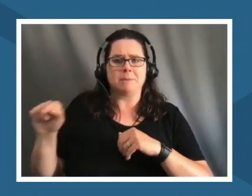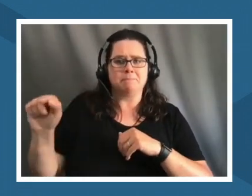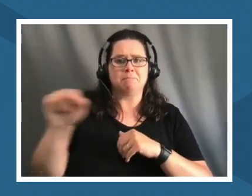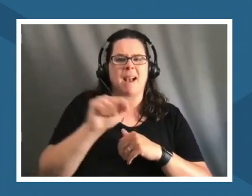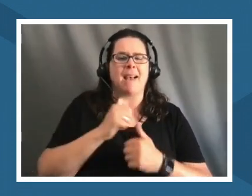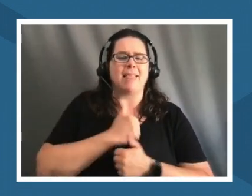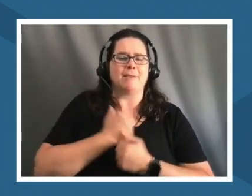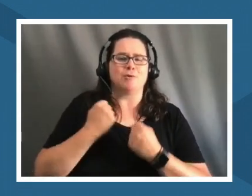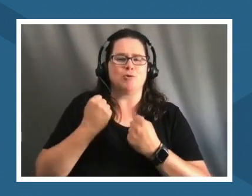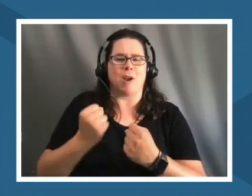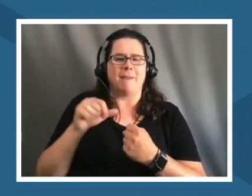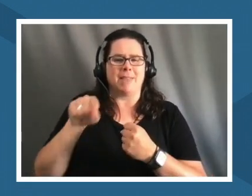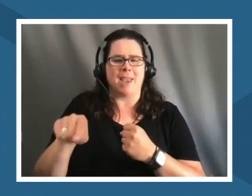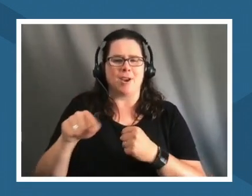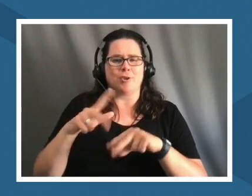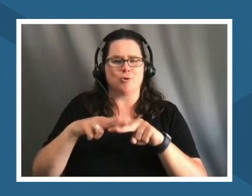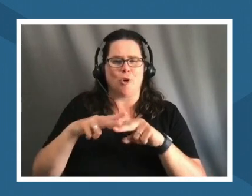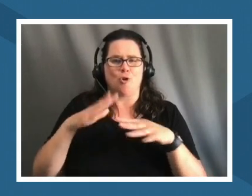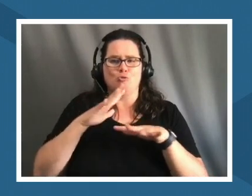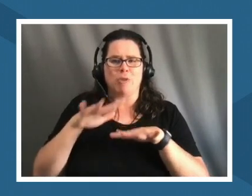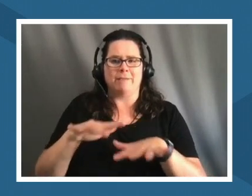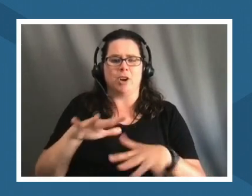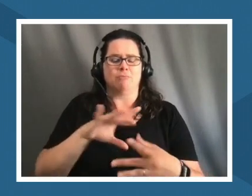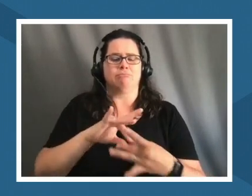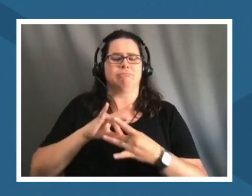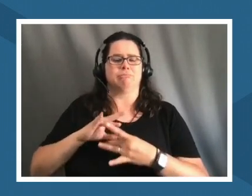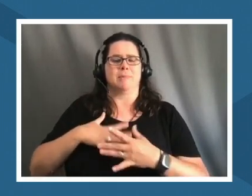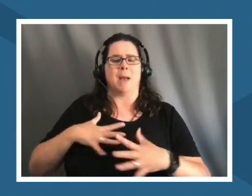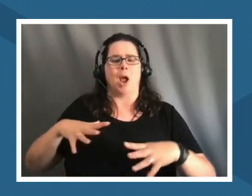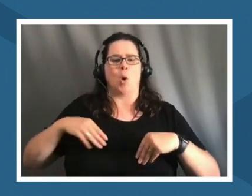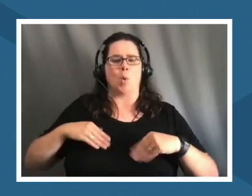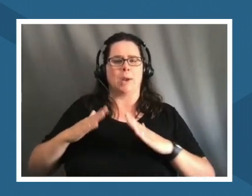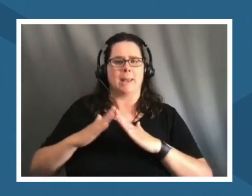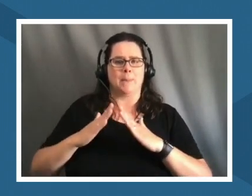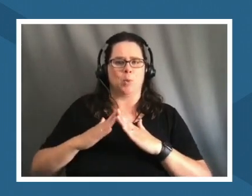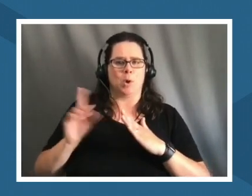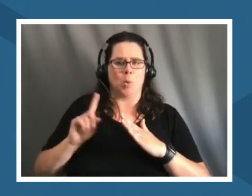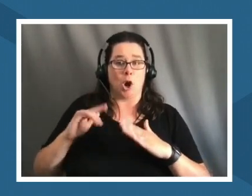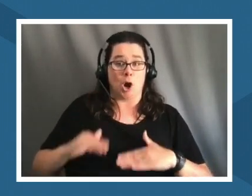is it mirrors back to me what my own